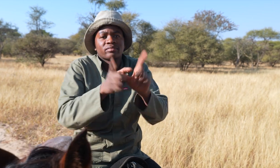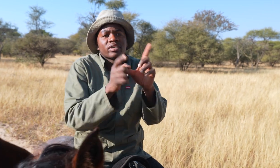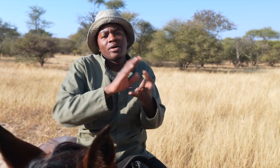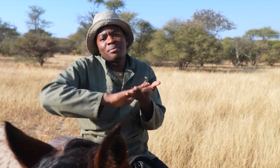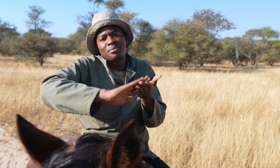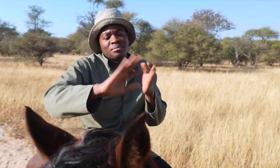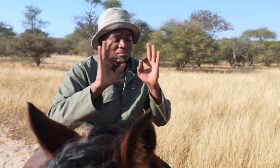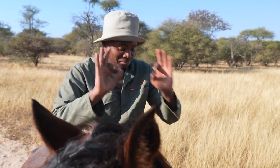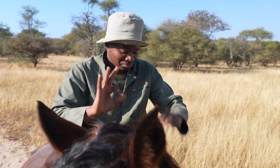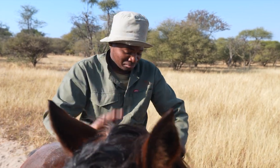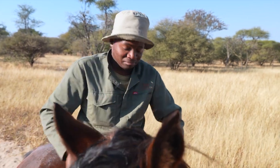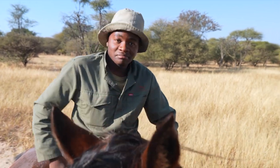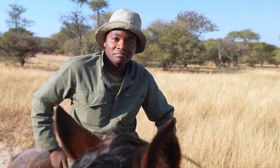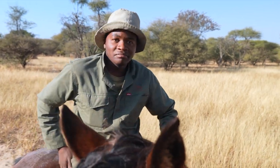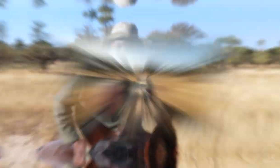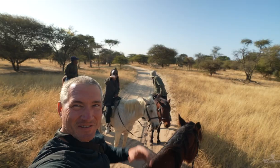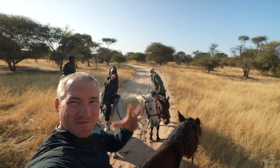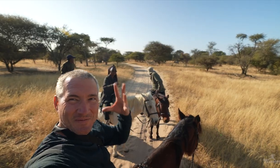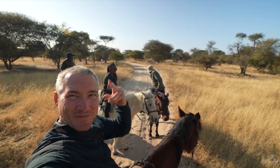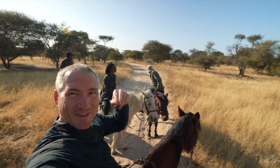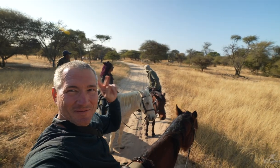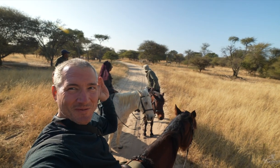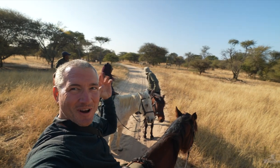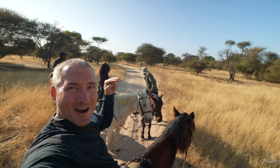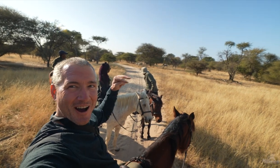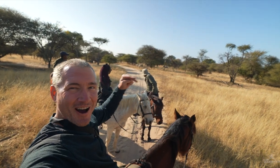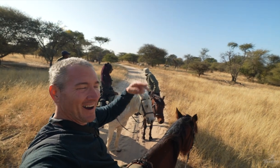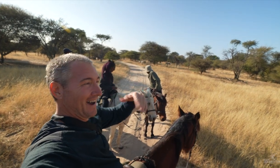it’d be fine. Beautiful.